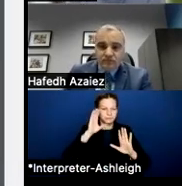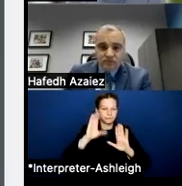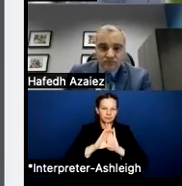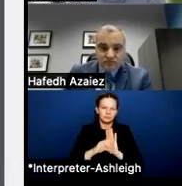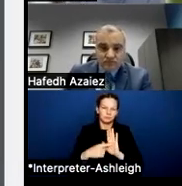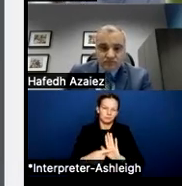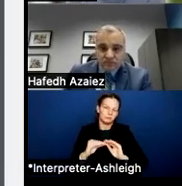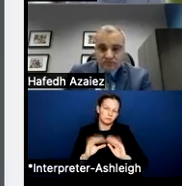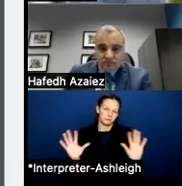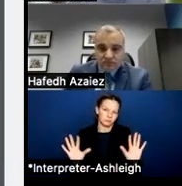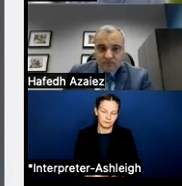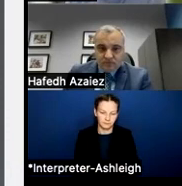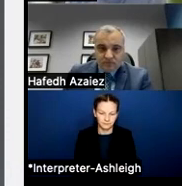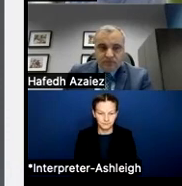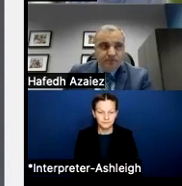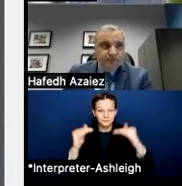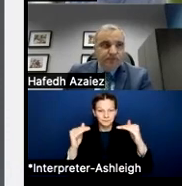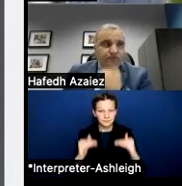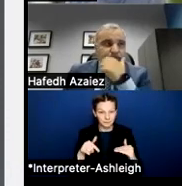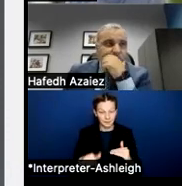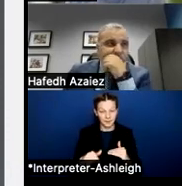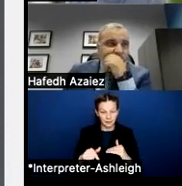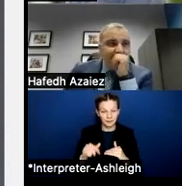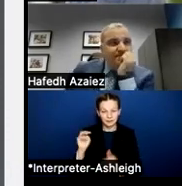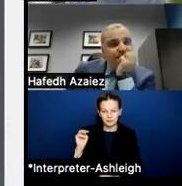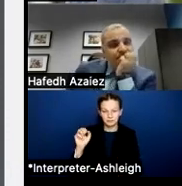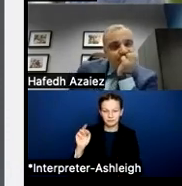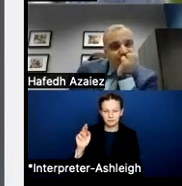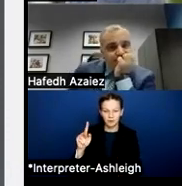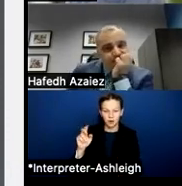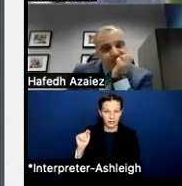this was a market chart that we pulled from 2021-'22.